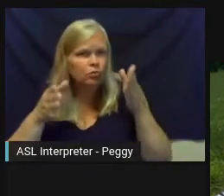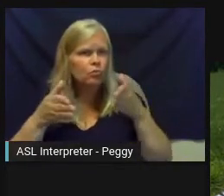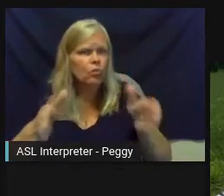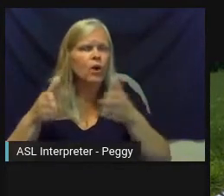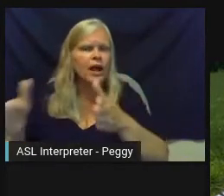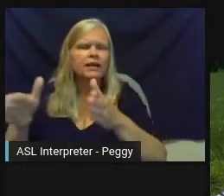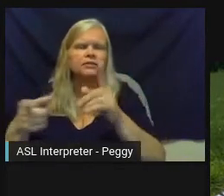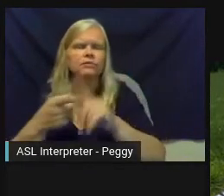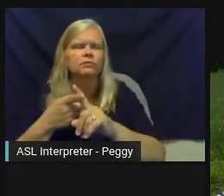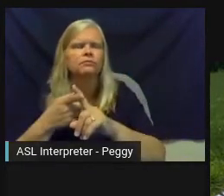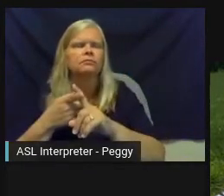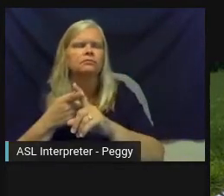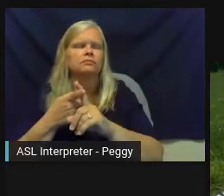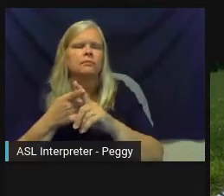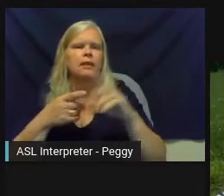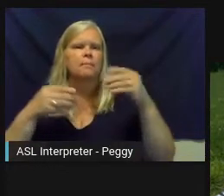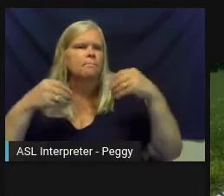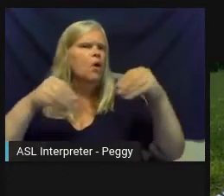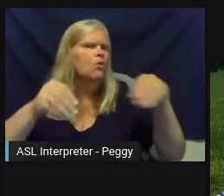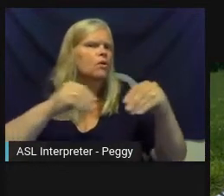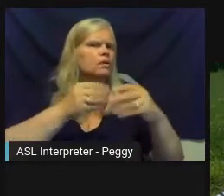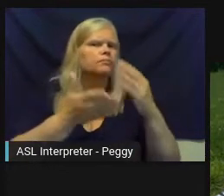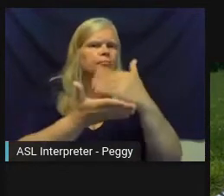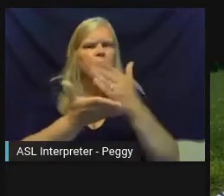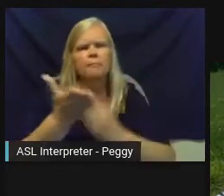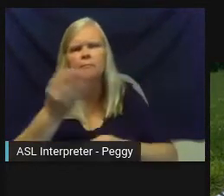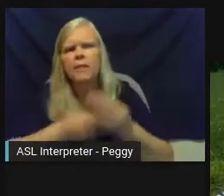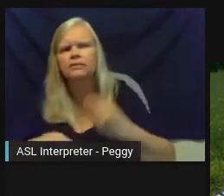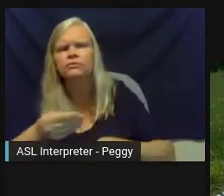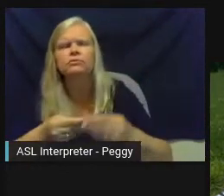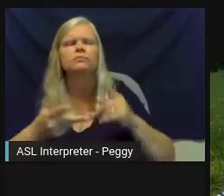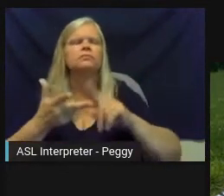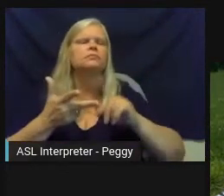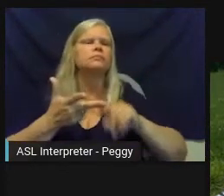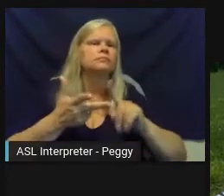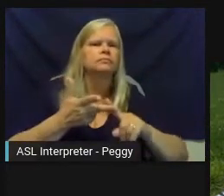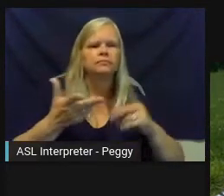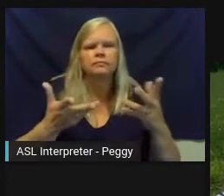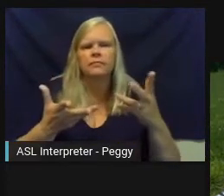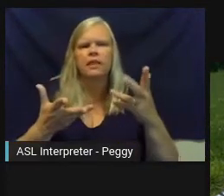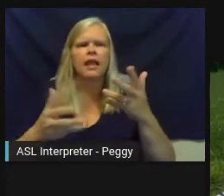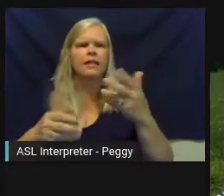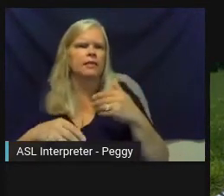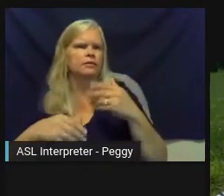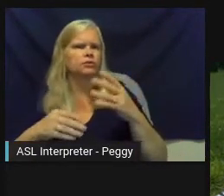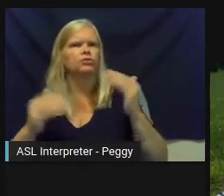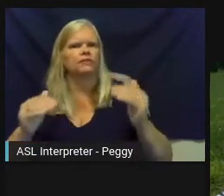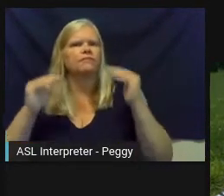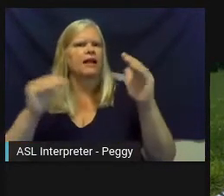That's what I feel like I'm really skilled at, and then we kind of partner up with artists